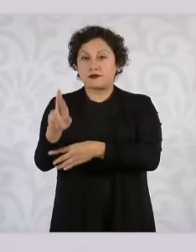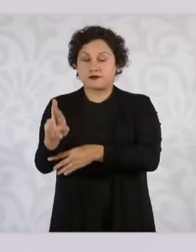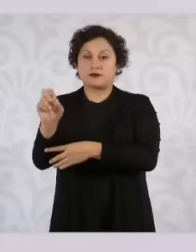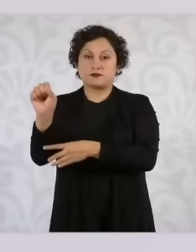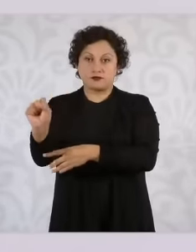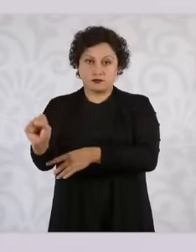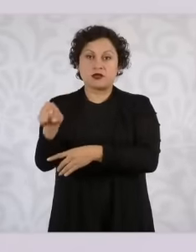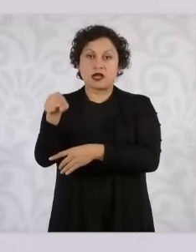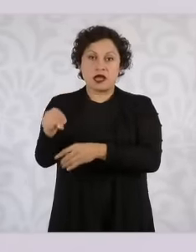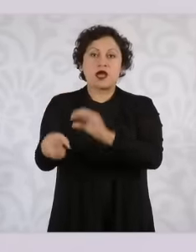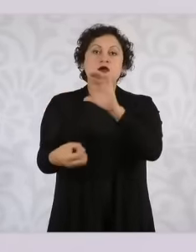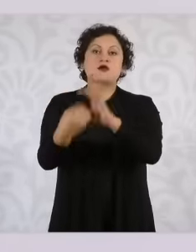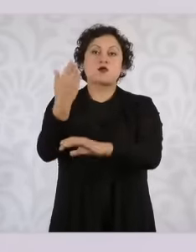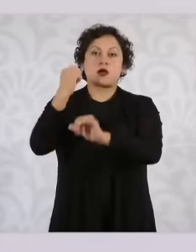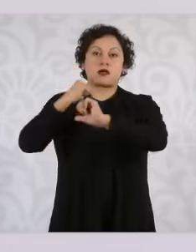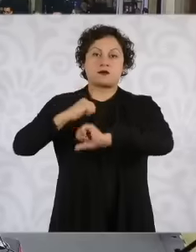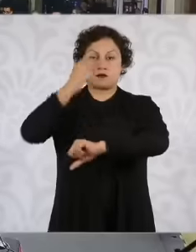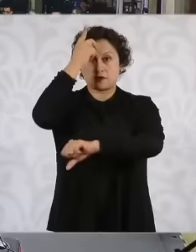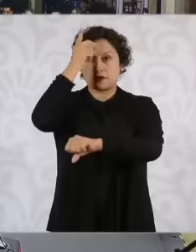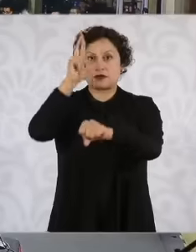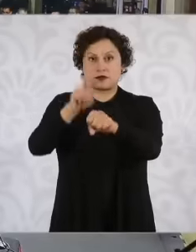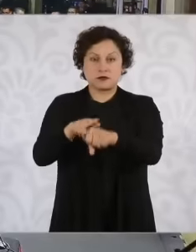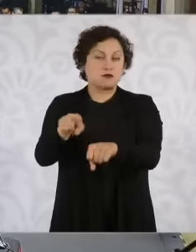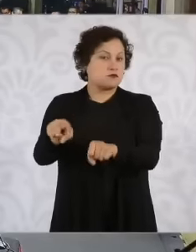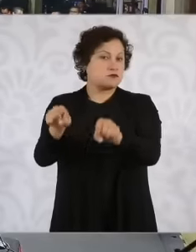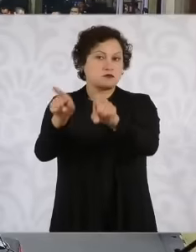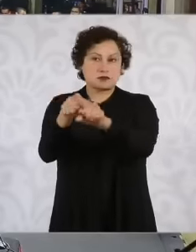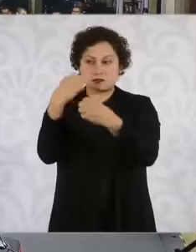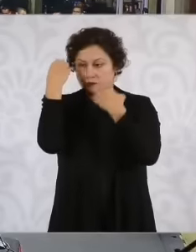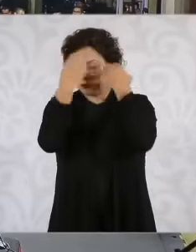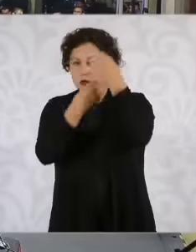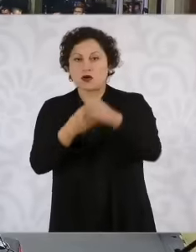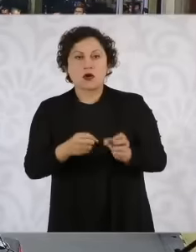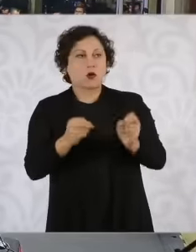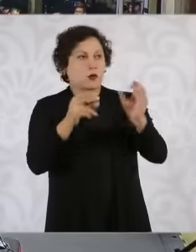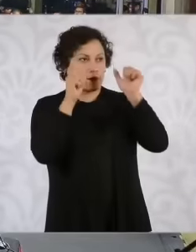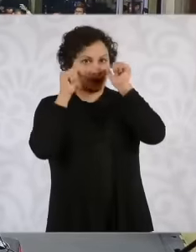carried out but it will also be attended to there and nothing more than the last issue,